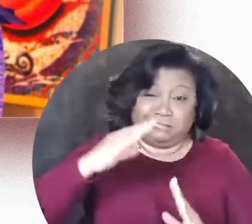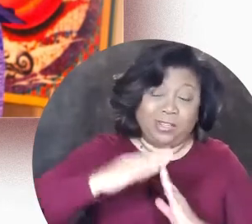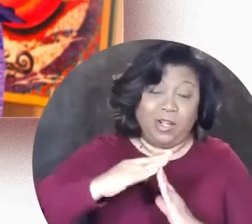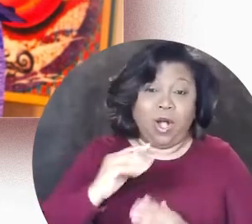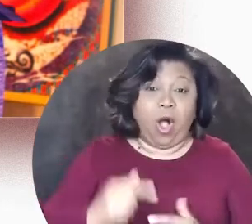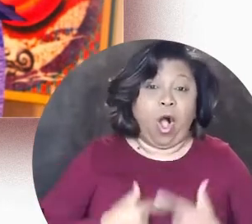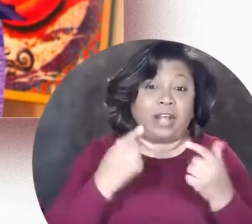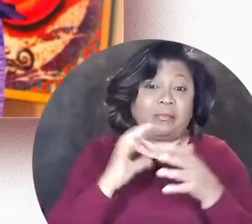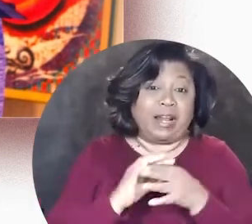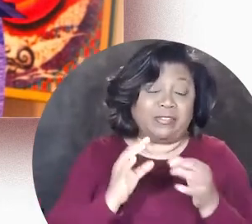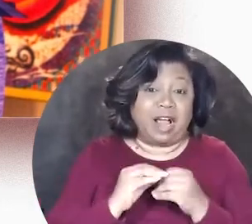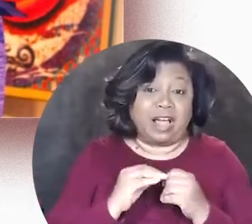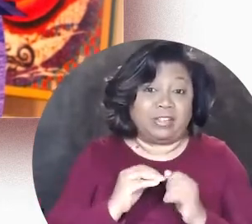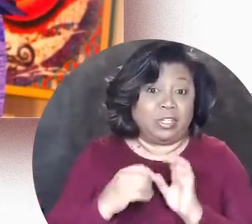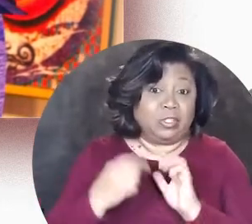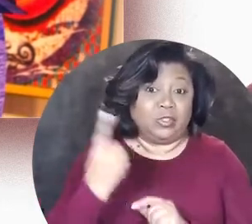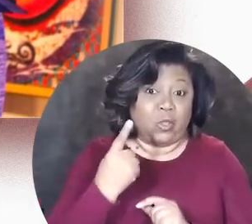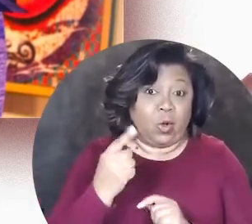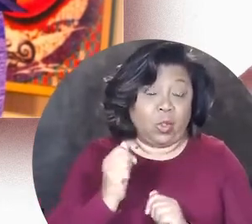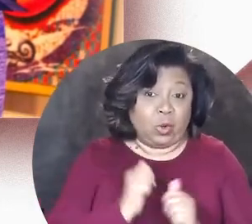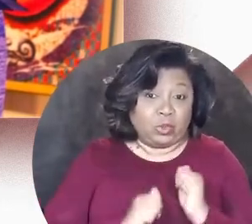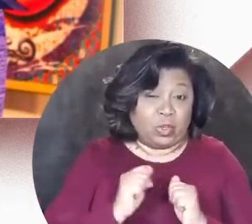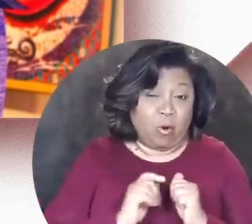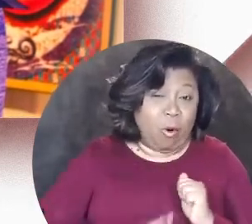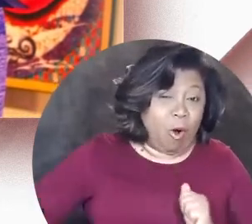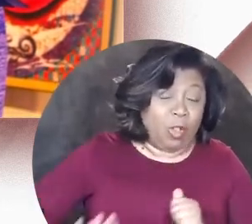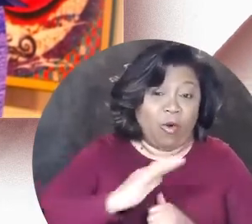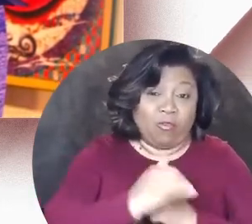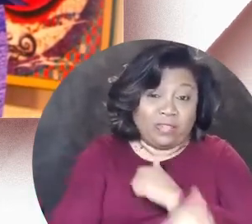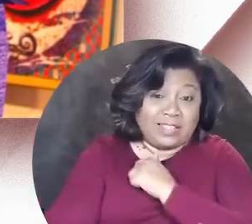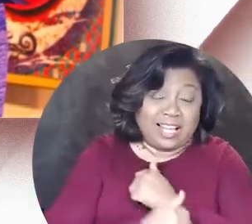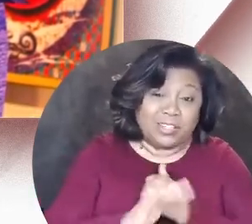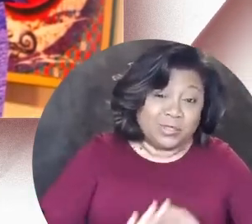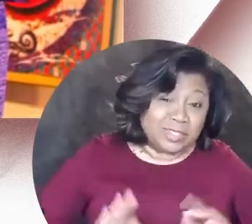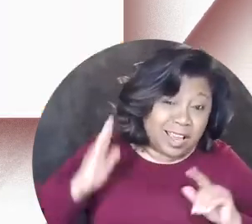autobiographical solo shows across the country and abroad